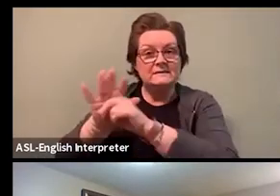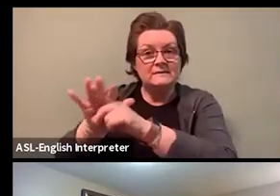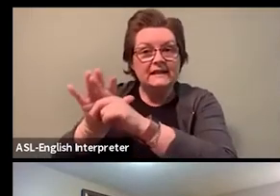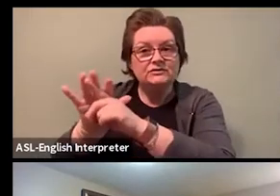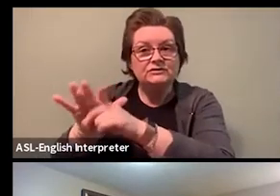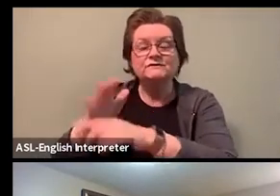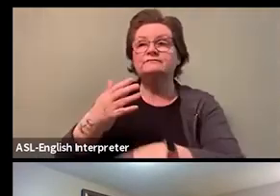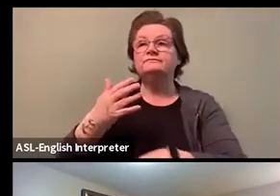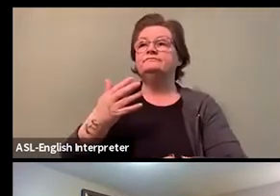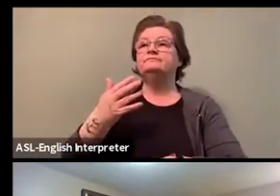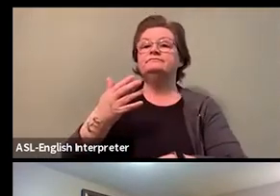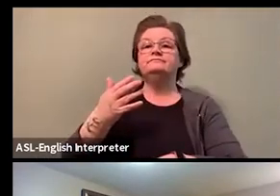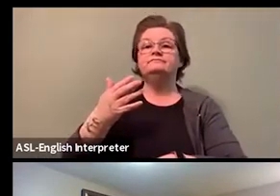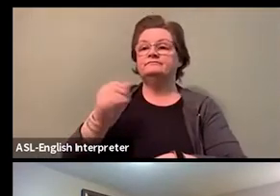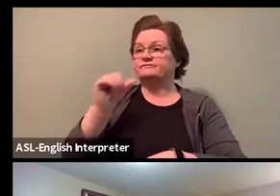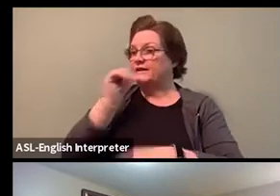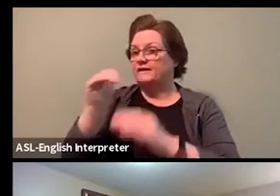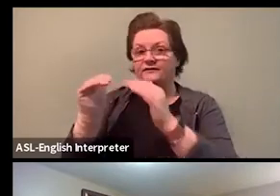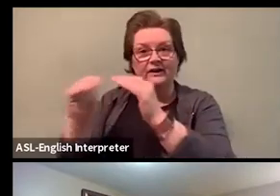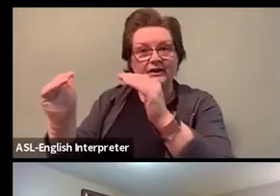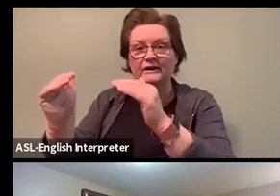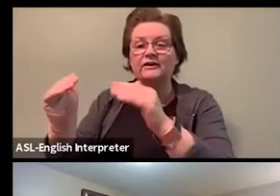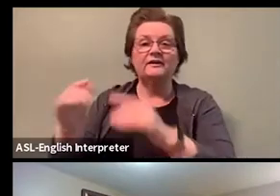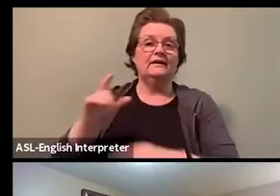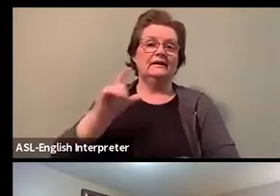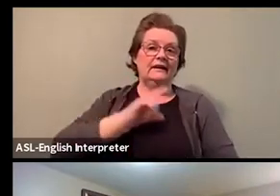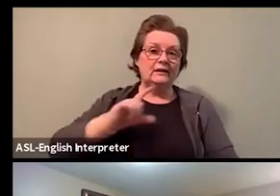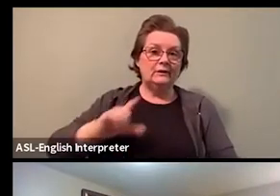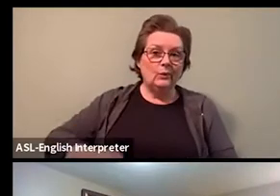from property management, landlords, whatnot, right?